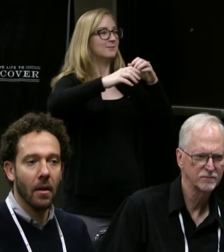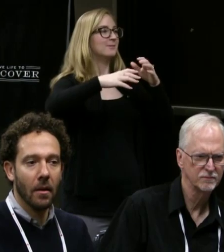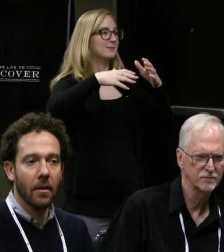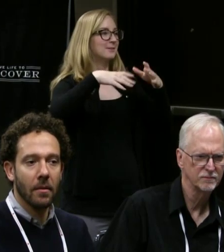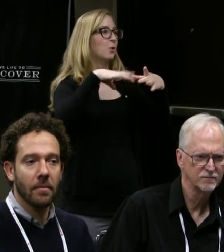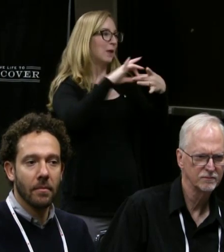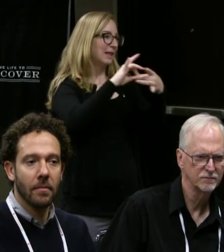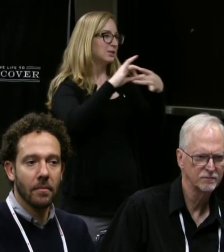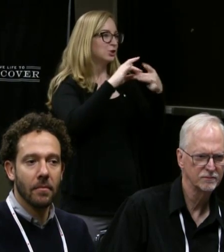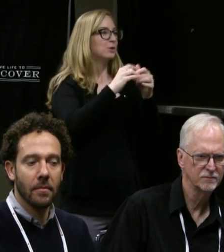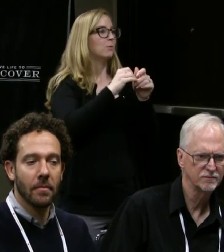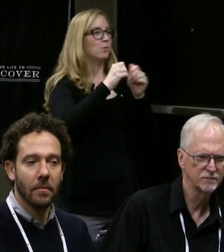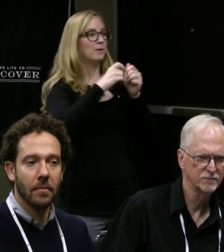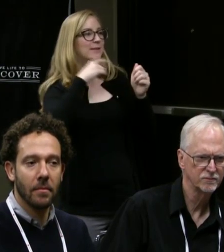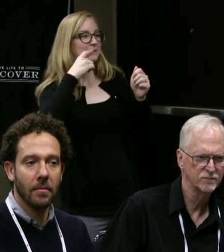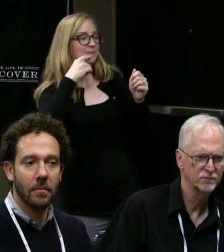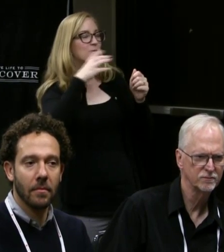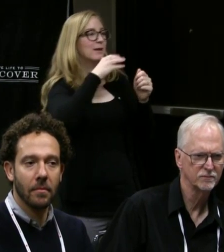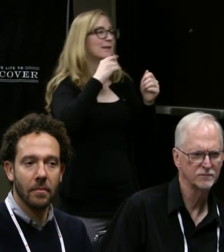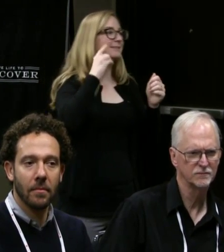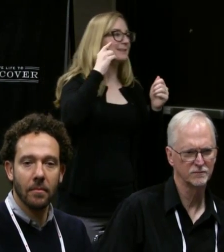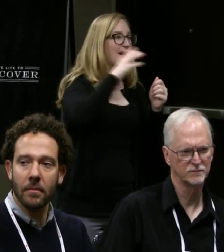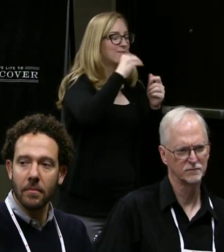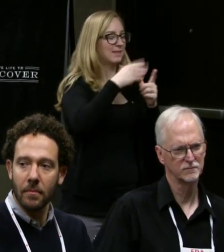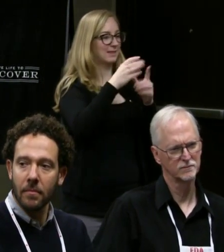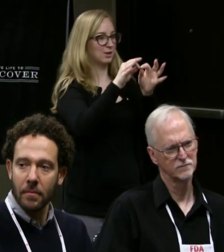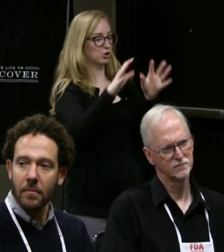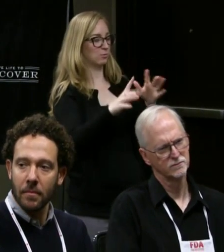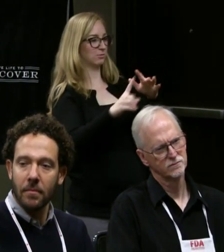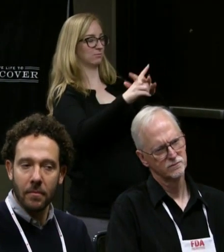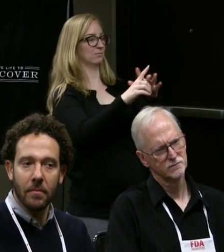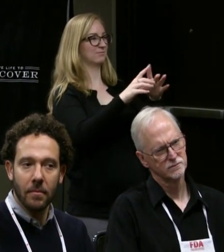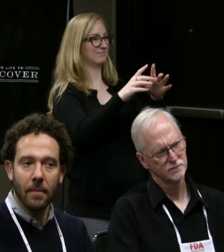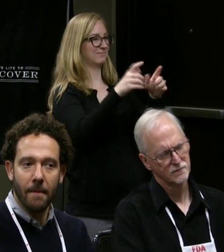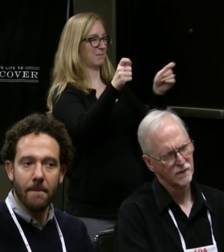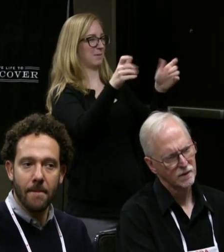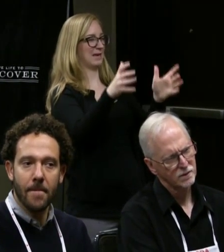between the hearing and the deaf and the interpreter being the mediator of that.